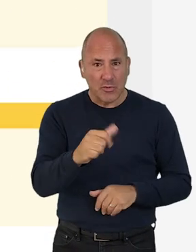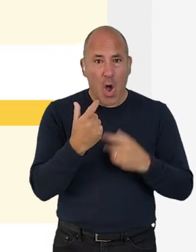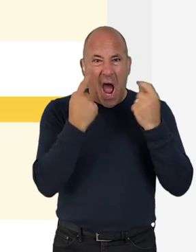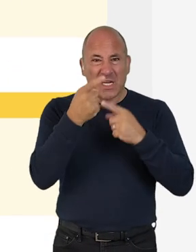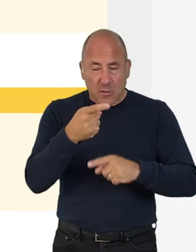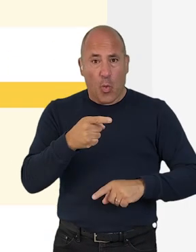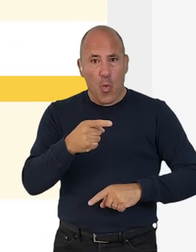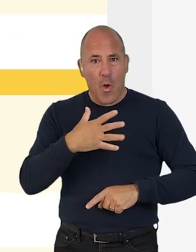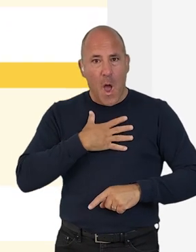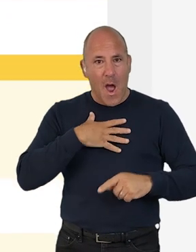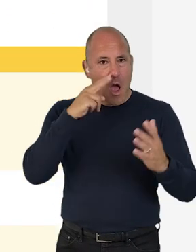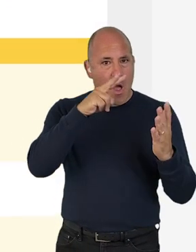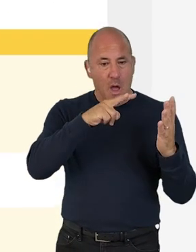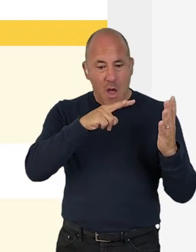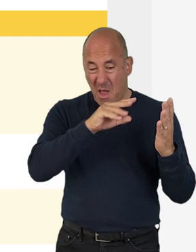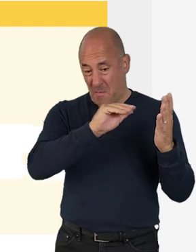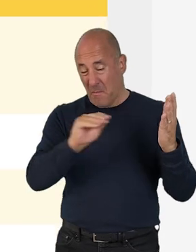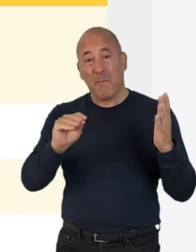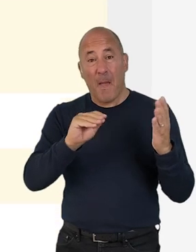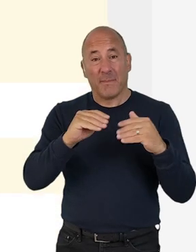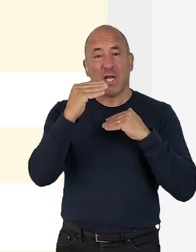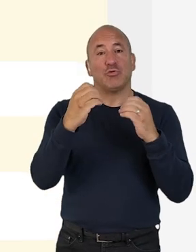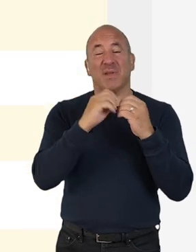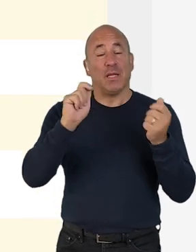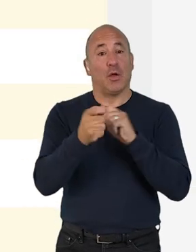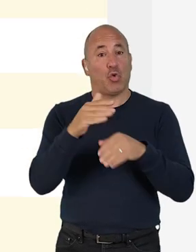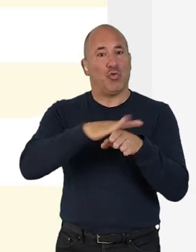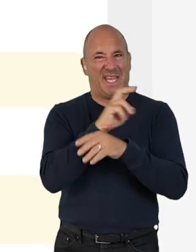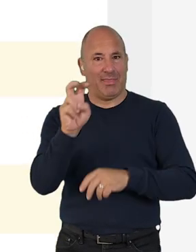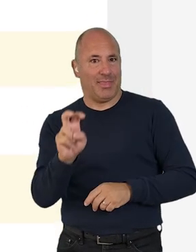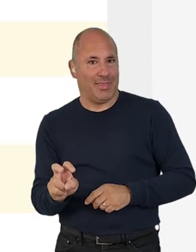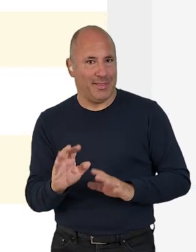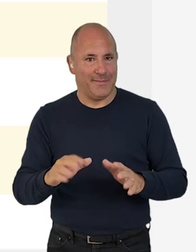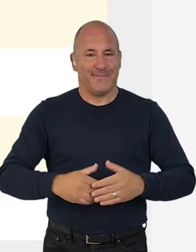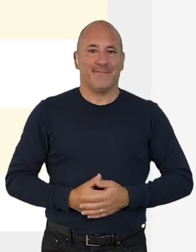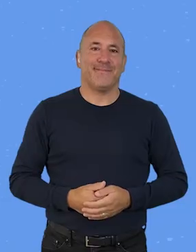that come up as you go through the checklist, pop them in green in Section B of the worksheet.